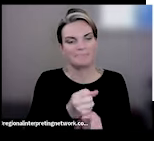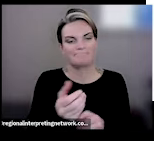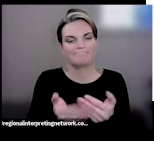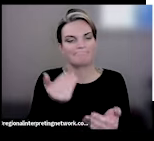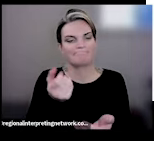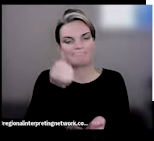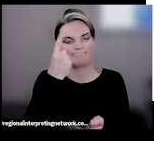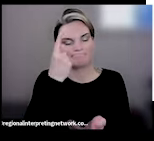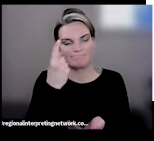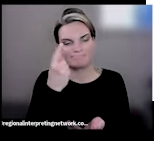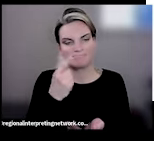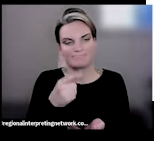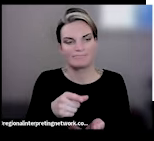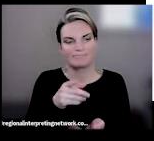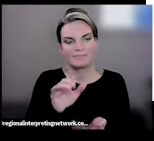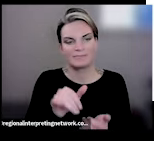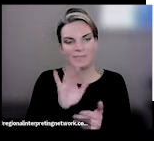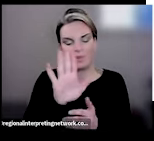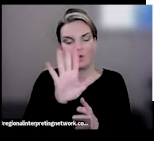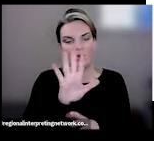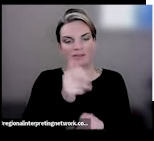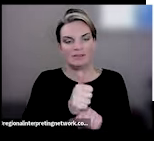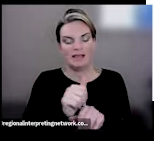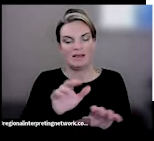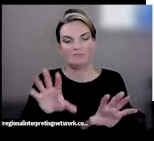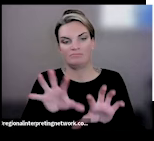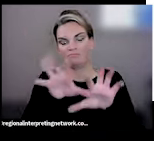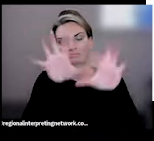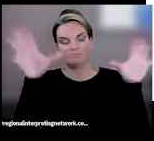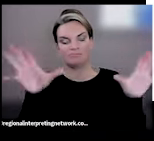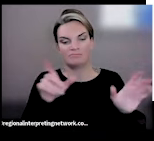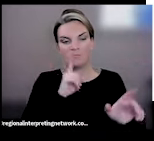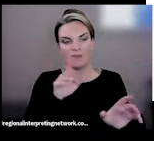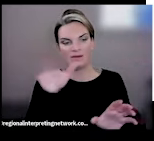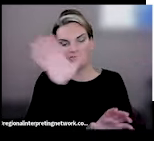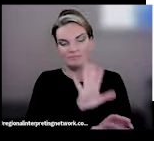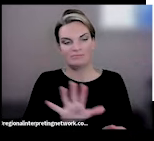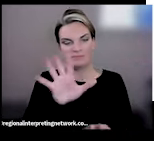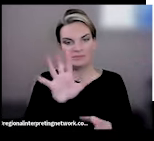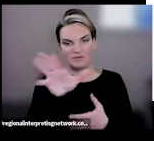they're they're so massive, that it's really confusing to not only the general public but